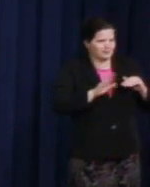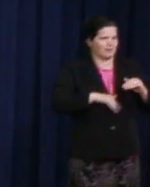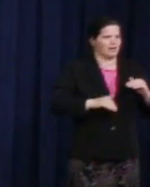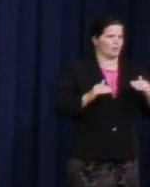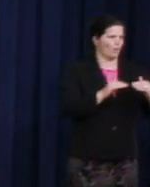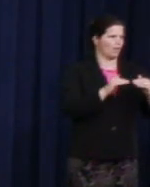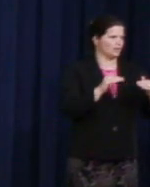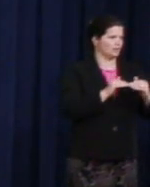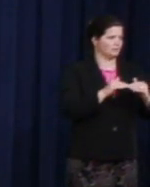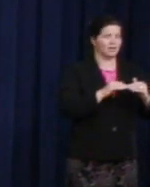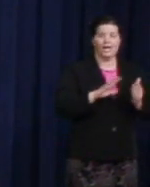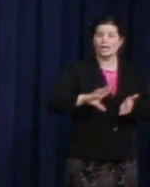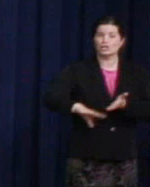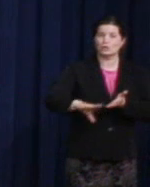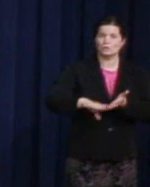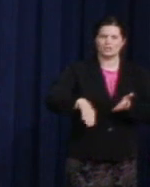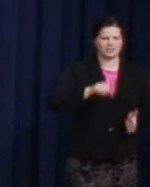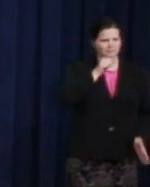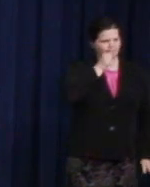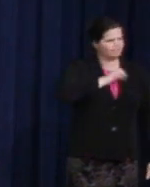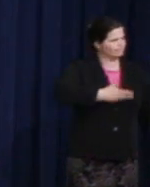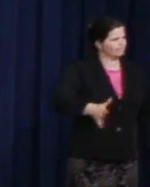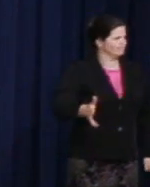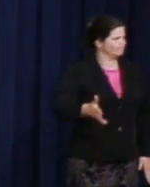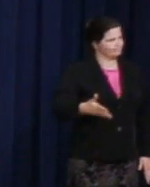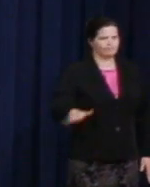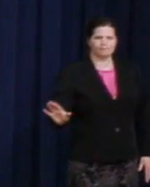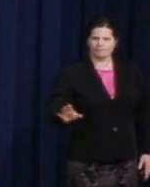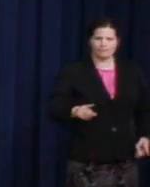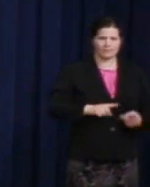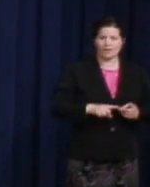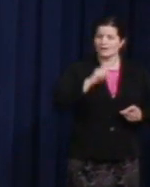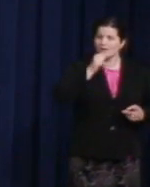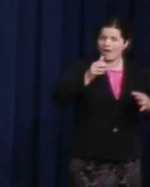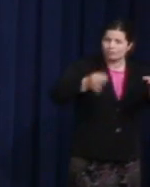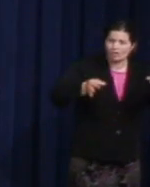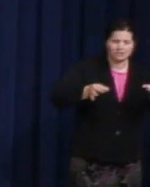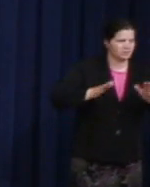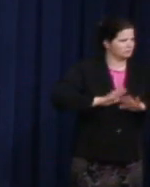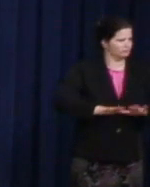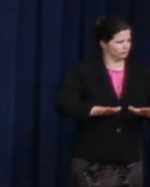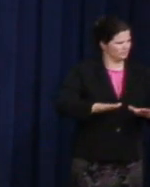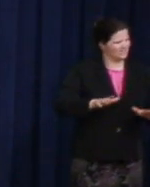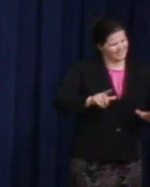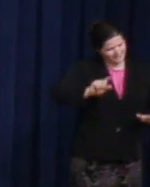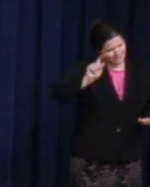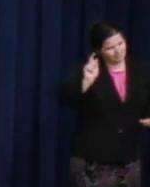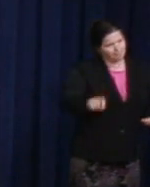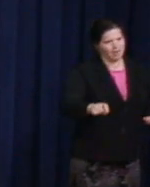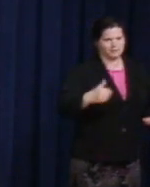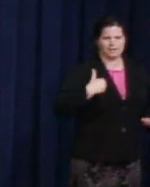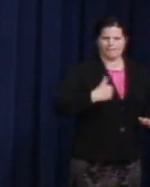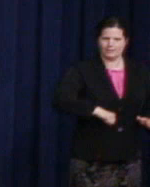He was intolerant of injustice. He demanded dignity for himself and for all Americans.